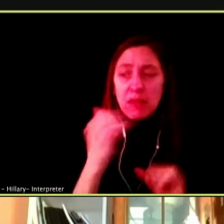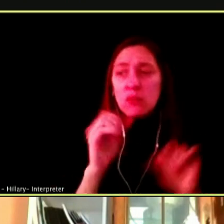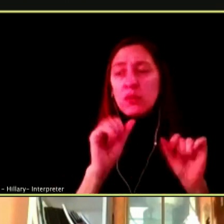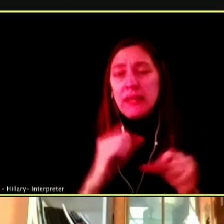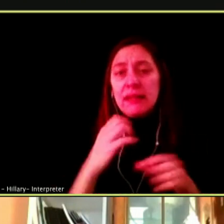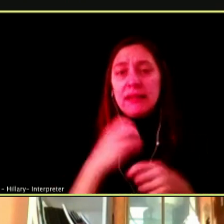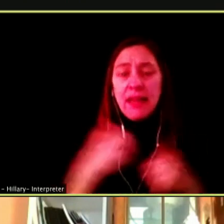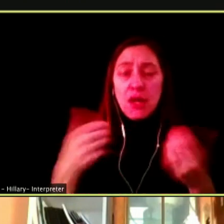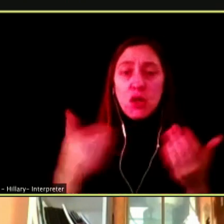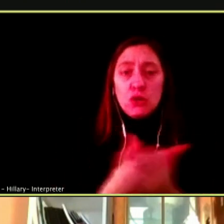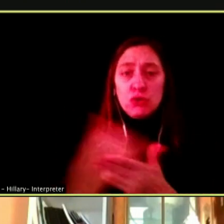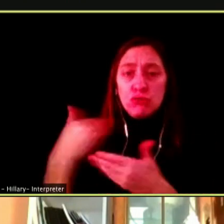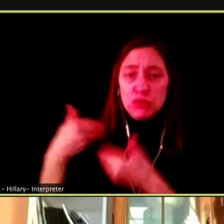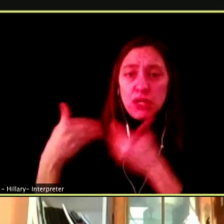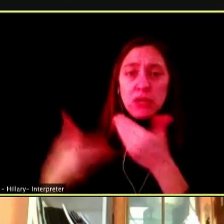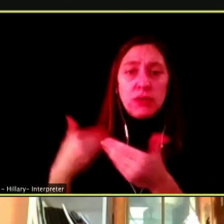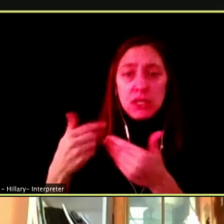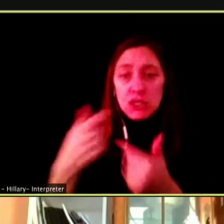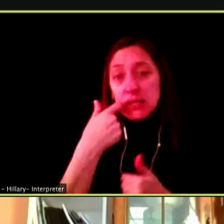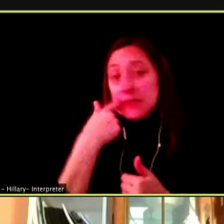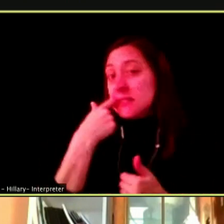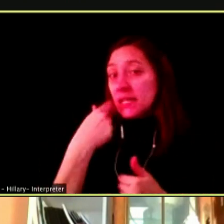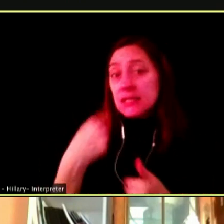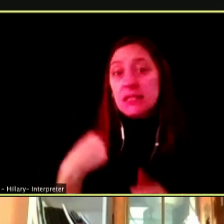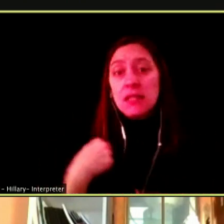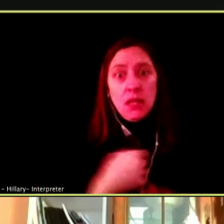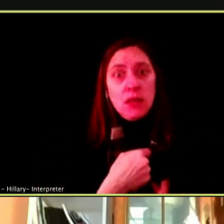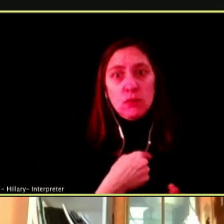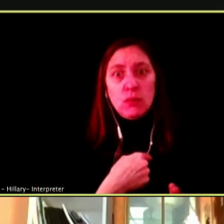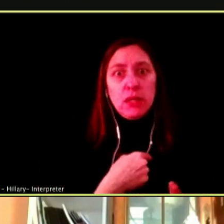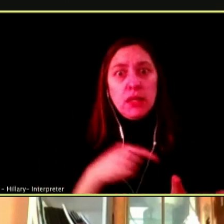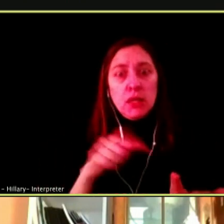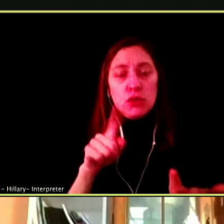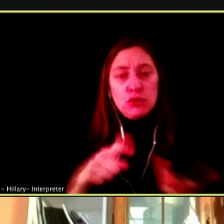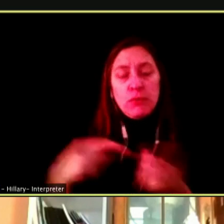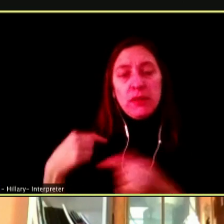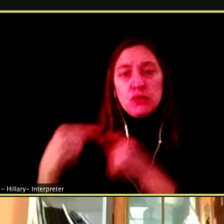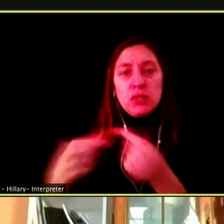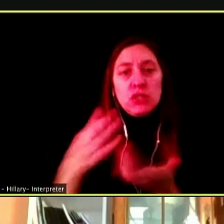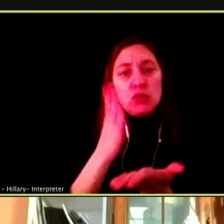OF KIDS ADDICTED, WE WERE SUPPOSED TO BE THE GENERATION TO END SMOKING TORT ORIGINALLY